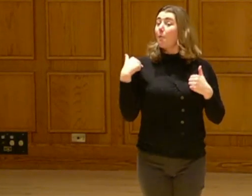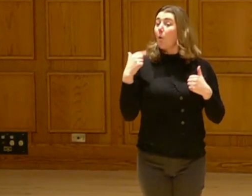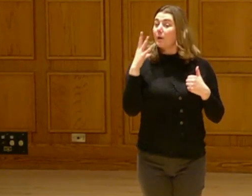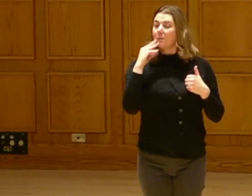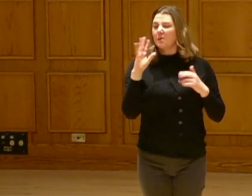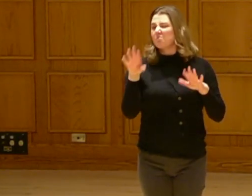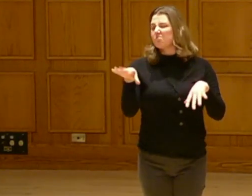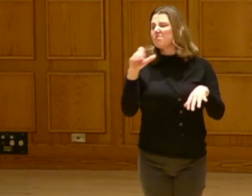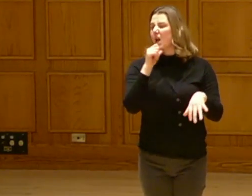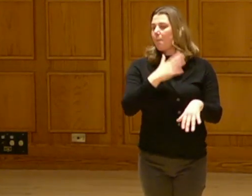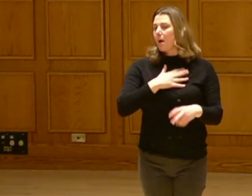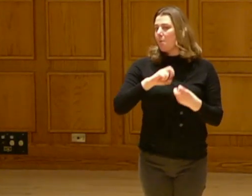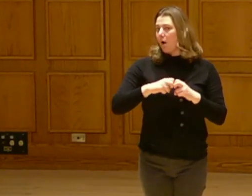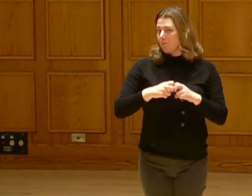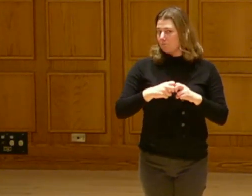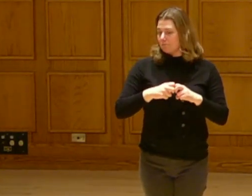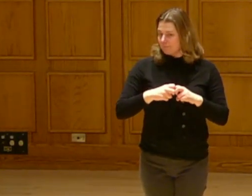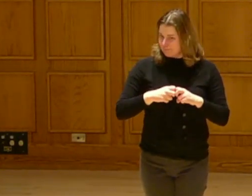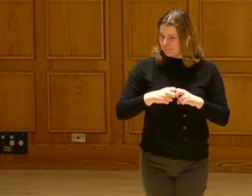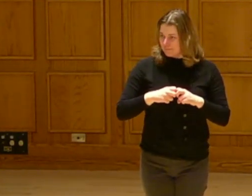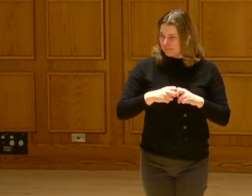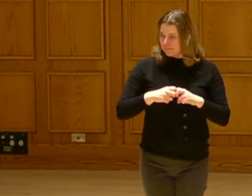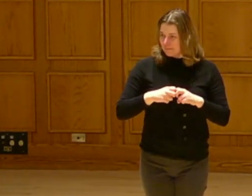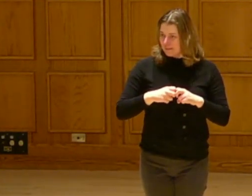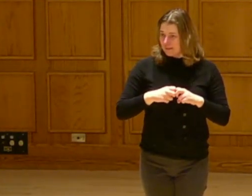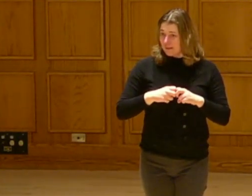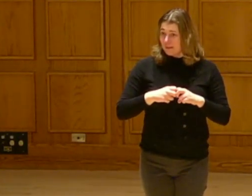So it is not my problem. But there's somebody coming behind you.